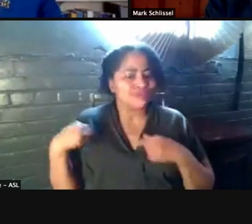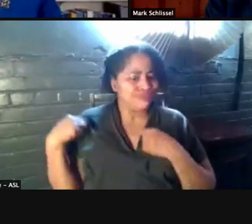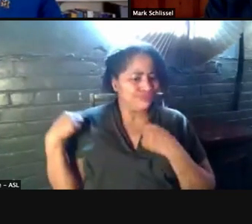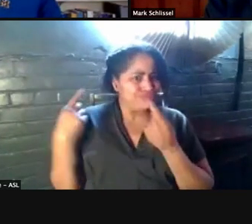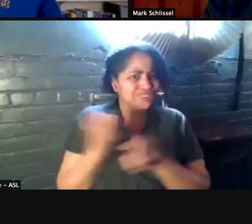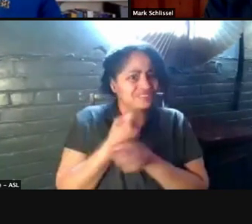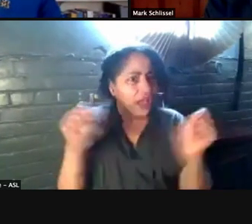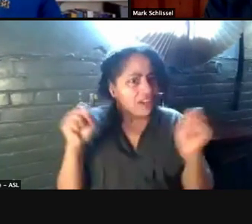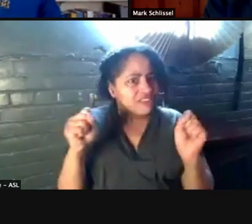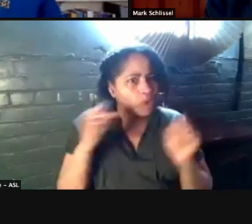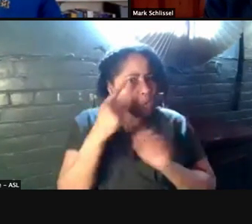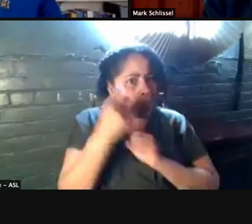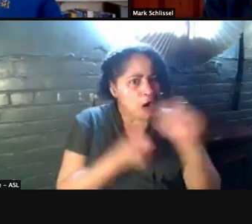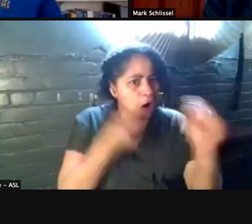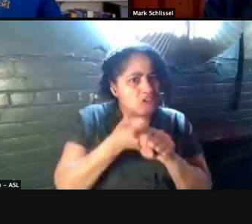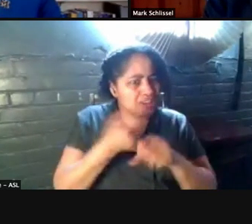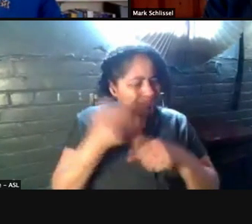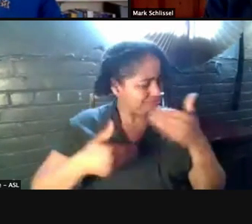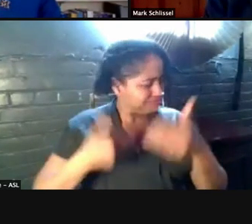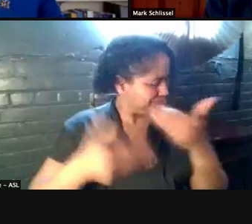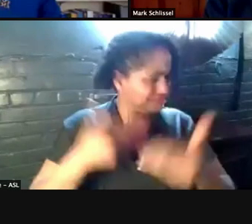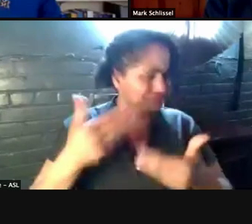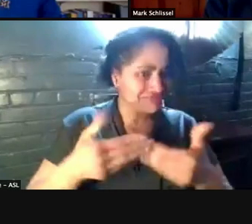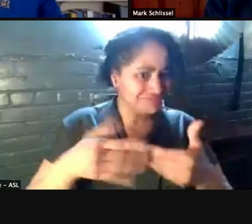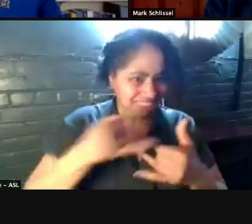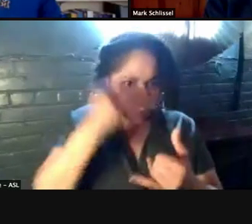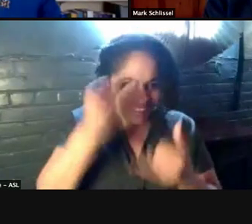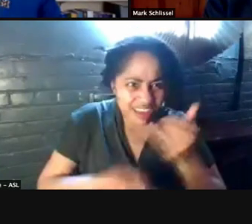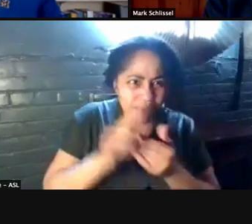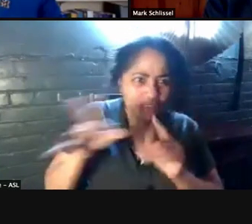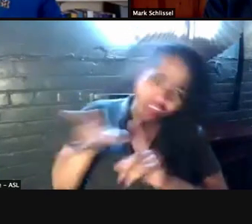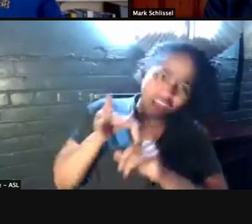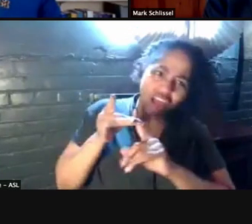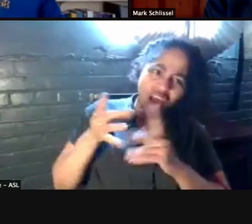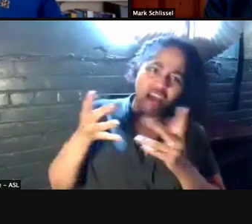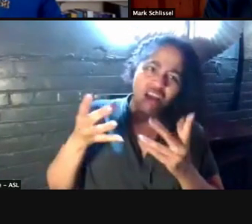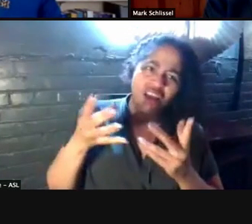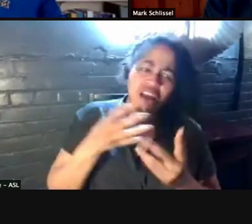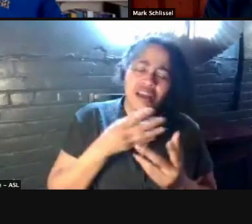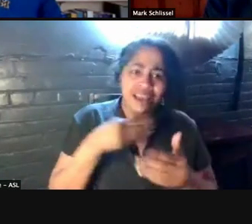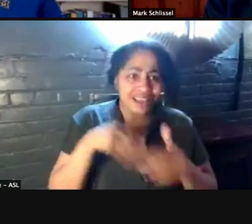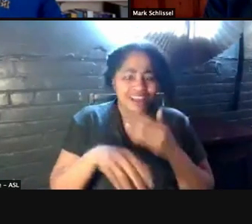for an entire year only to become infected in often in very low risk gatherings